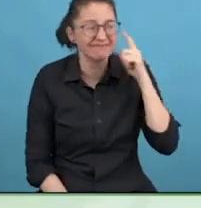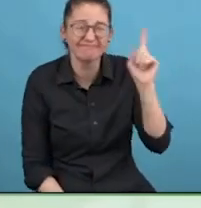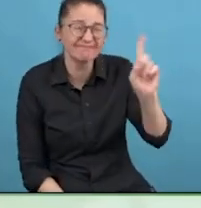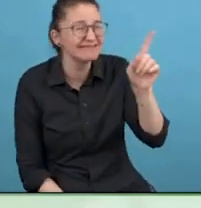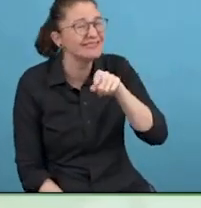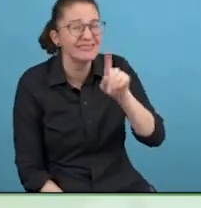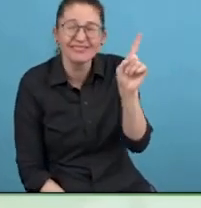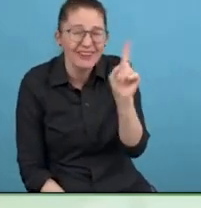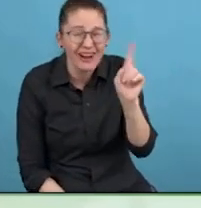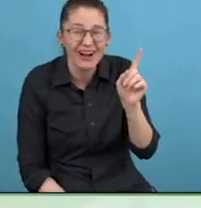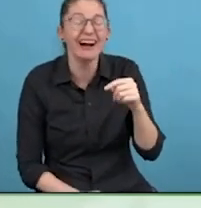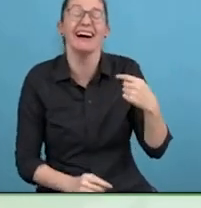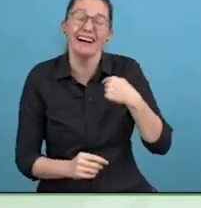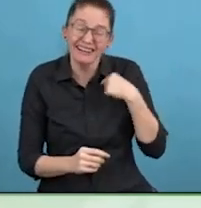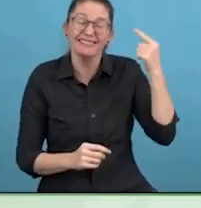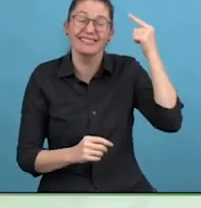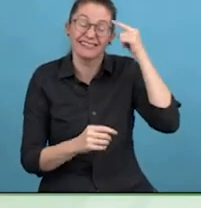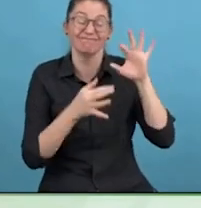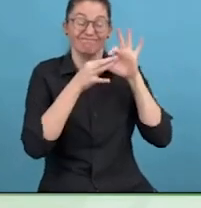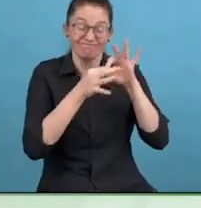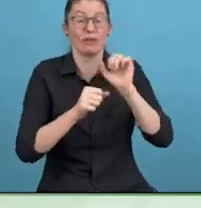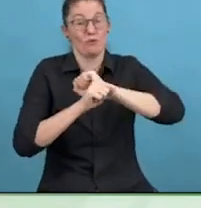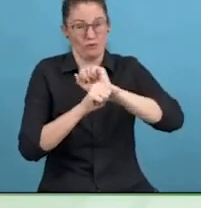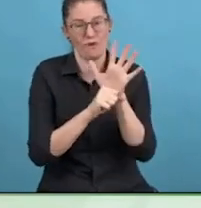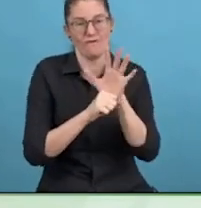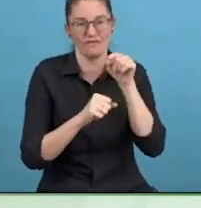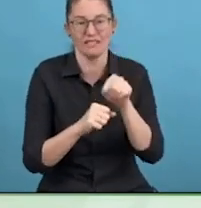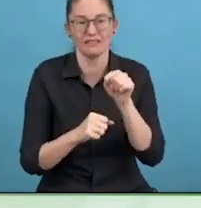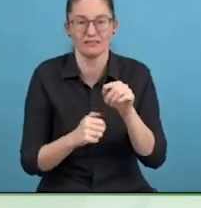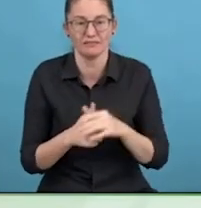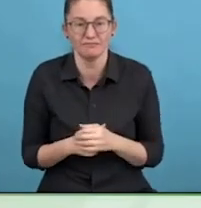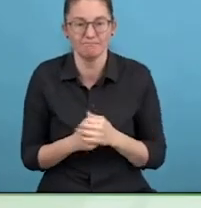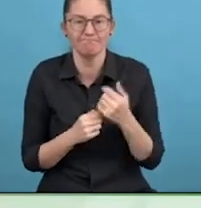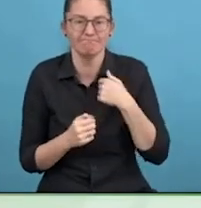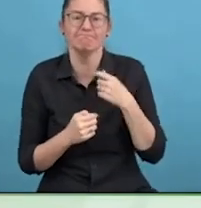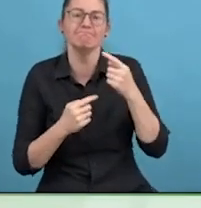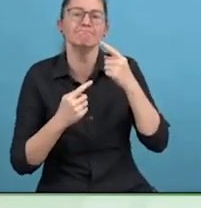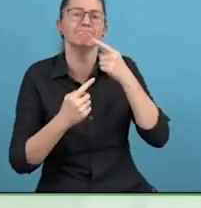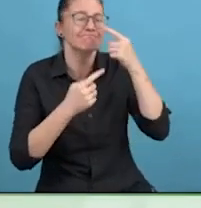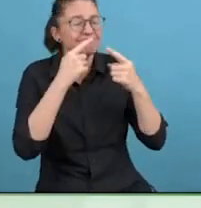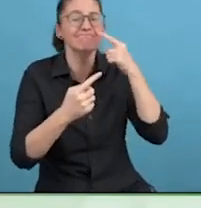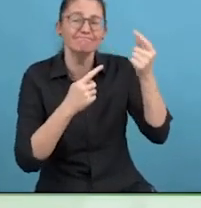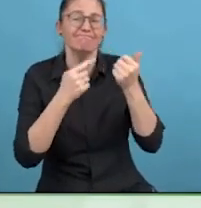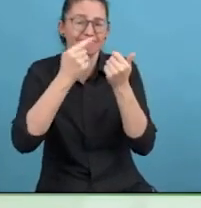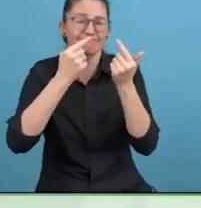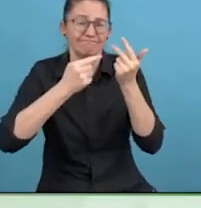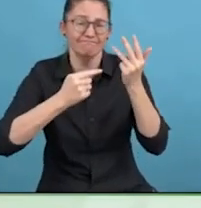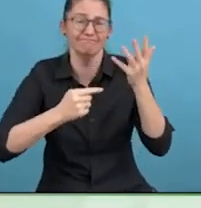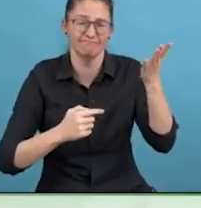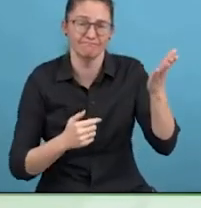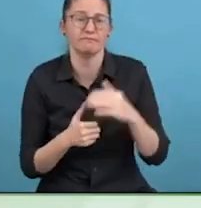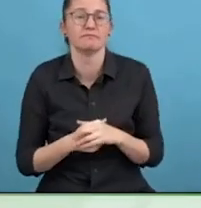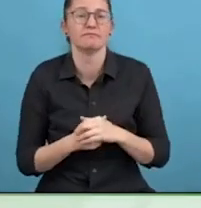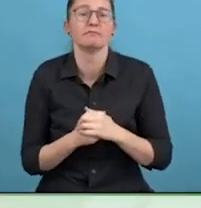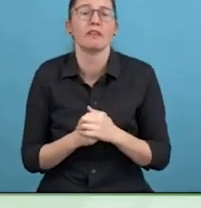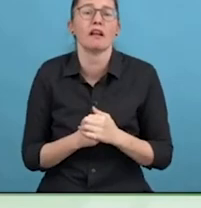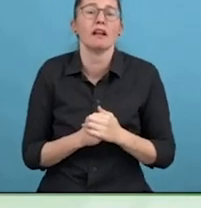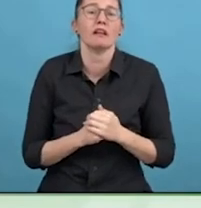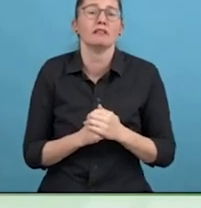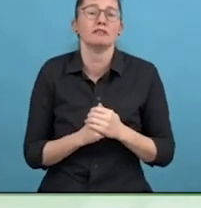The main thing is realising people need to be acknowledged about it.